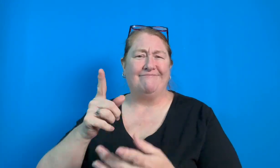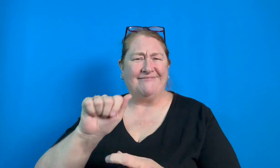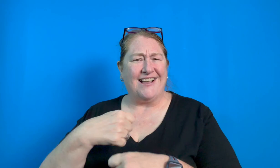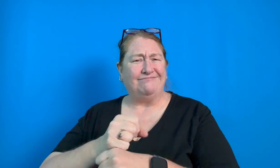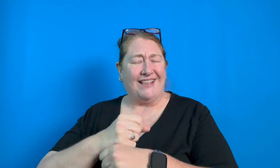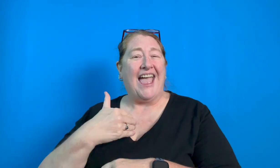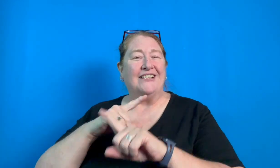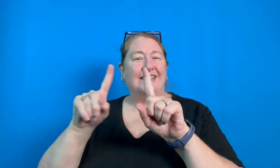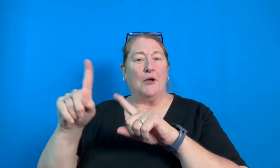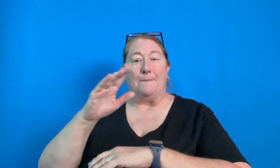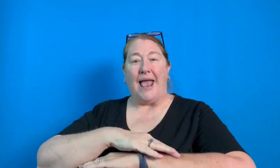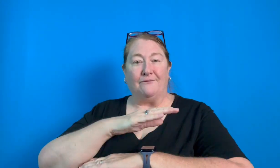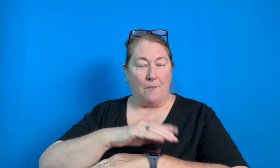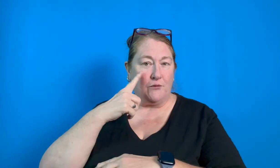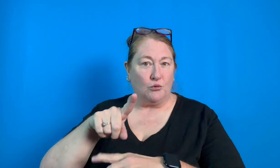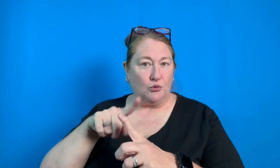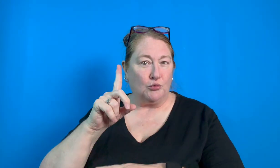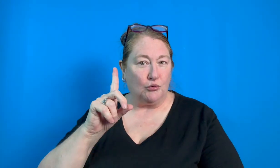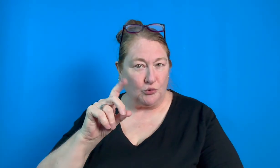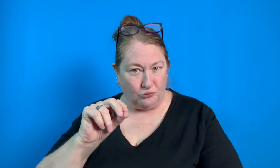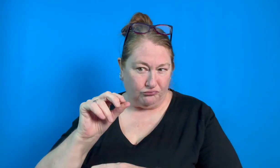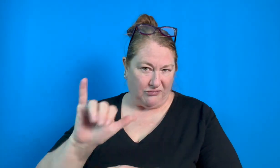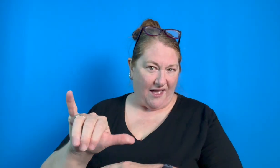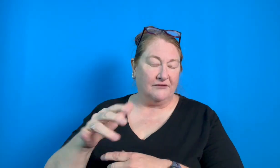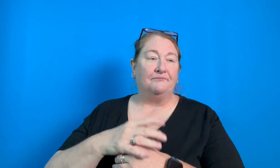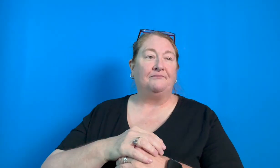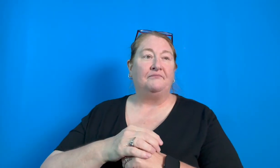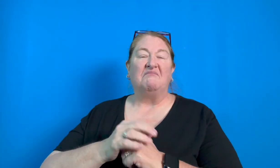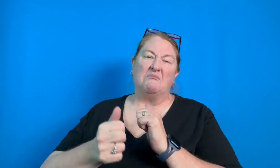You can create anything and the platforms are there for you to do that.